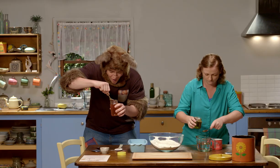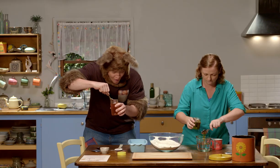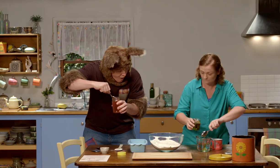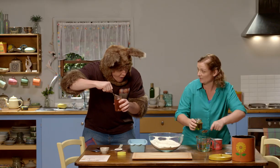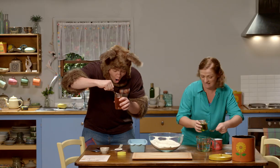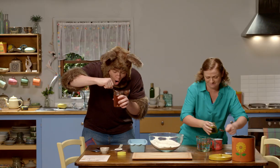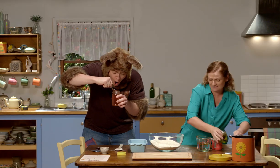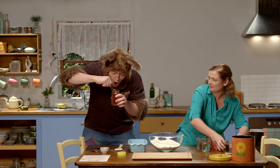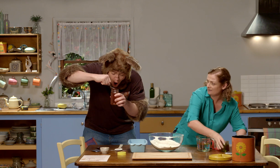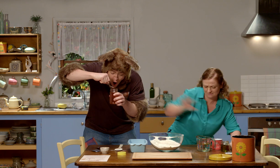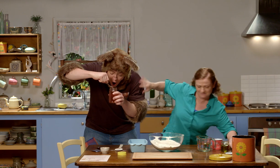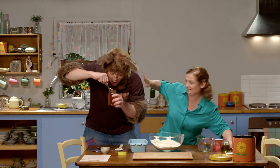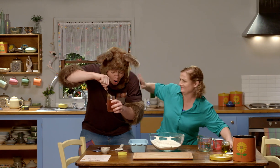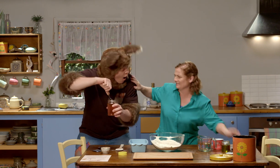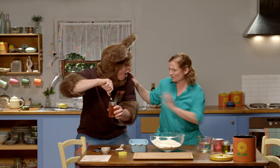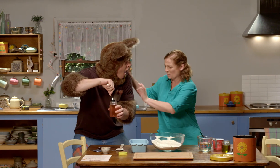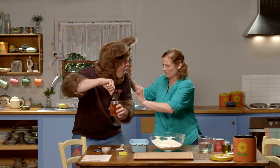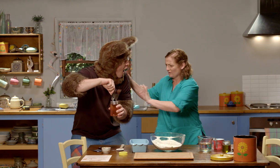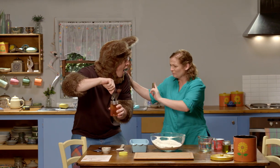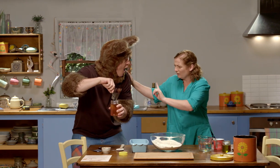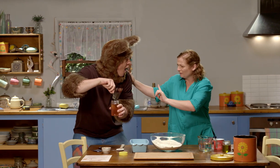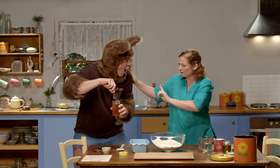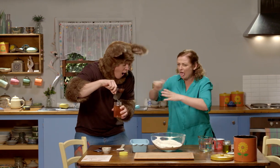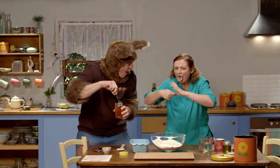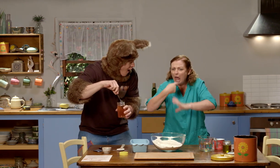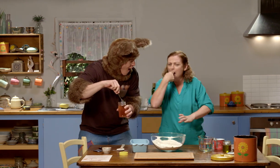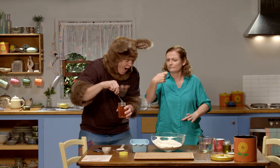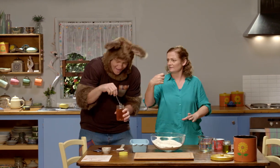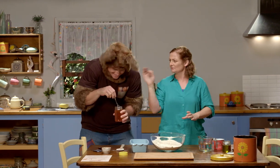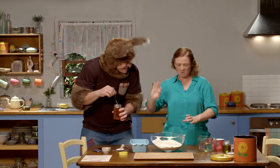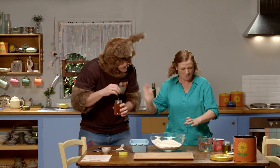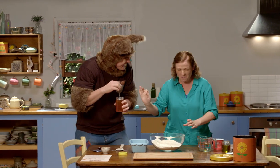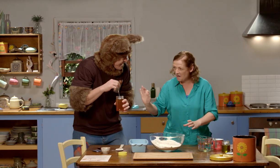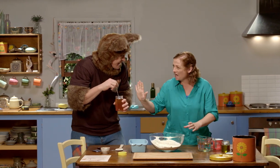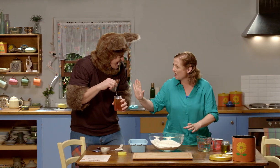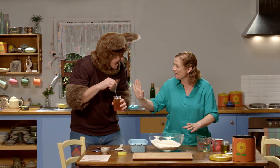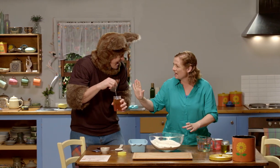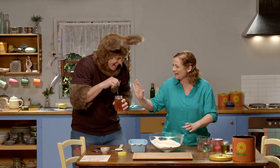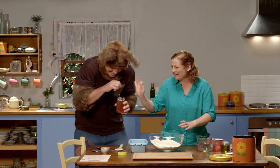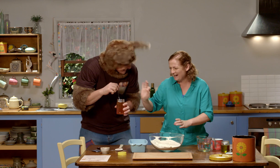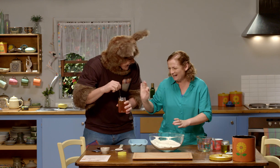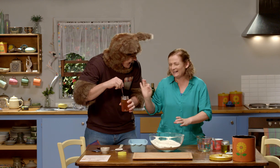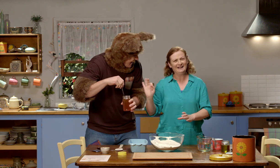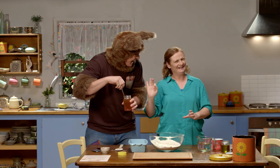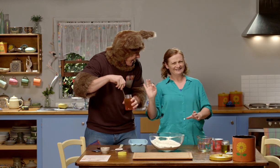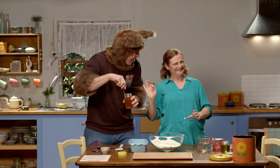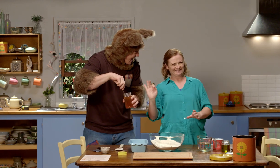Mmm! Possum! No, you don't eat the honey.